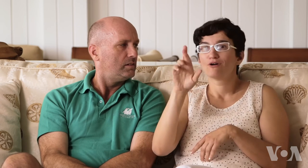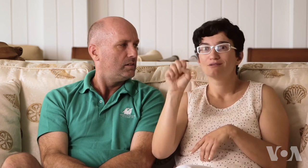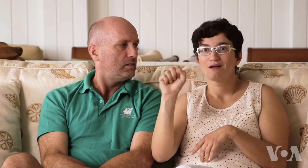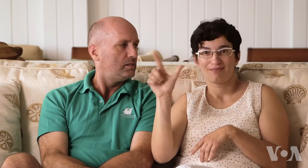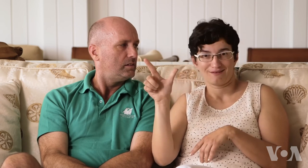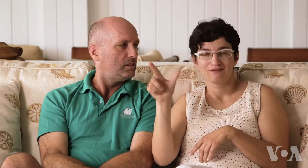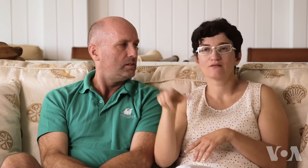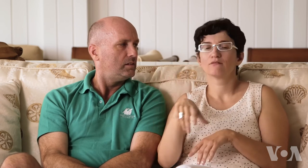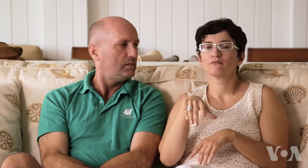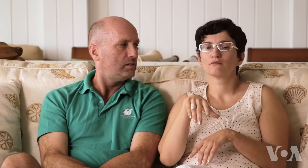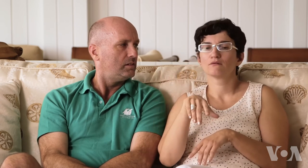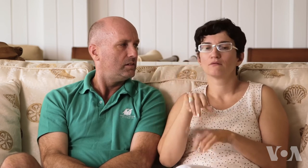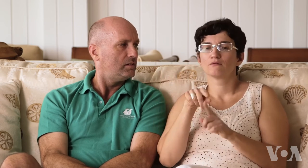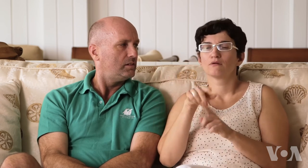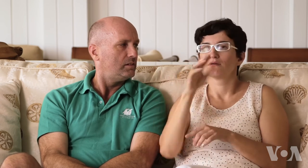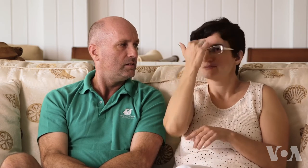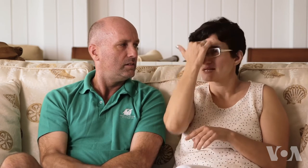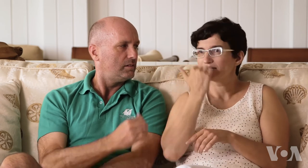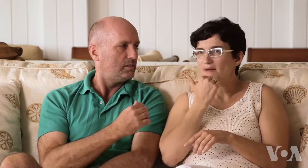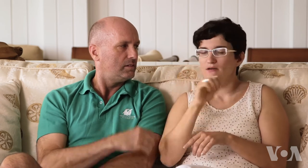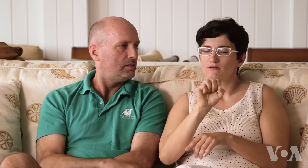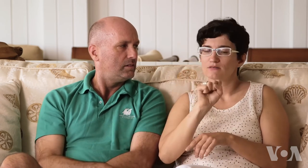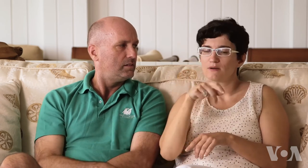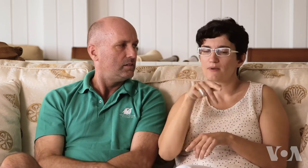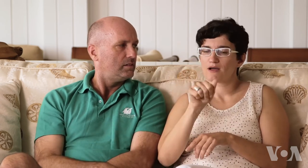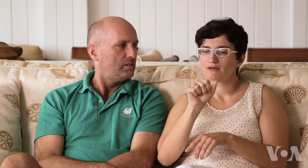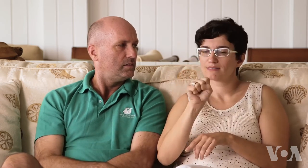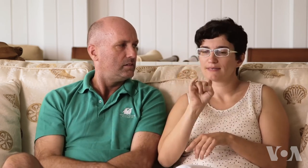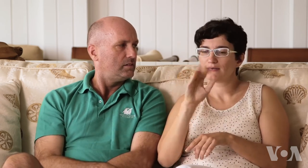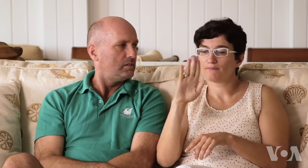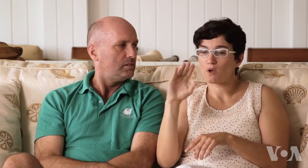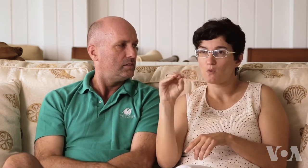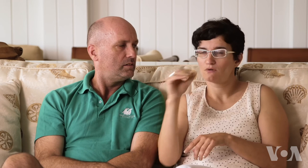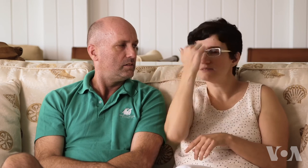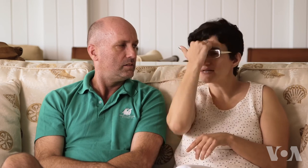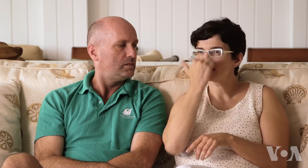In RSL, Russian sign language - “spasibo”